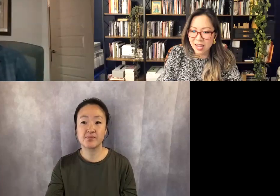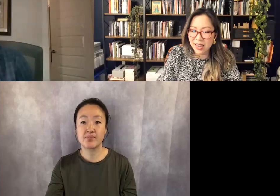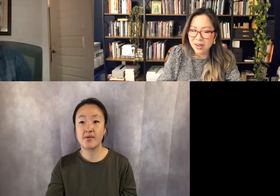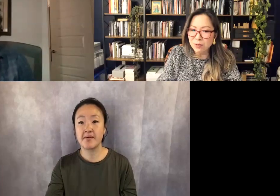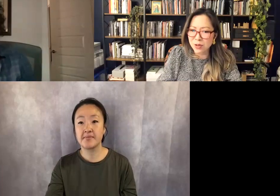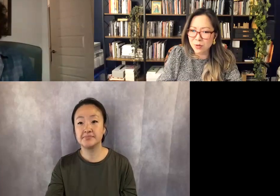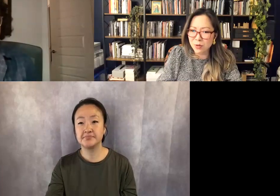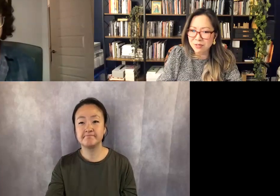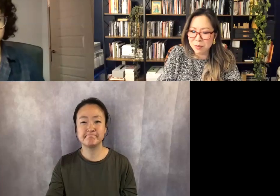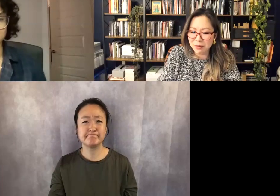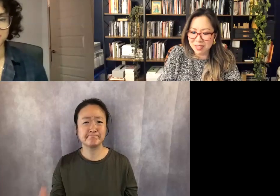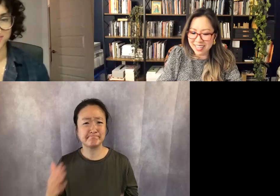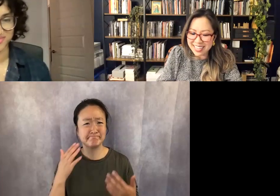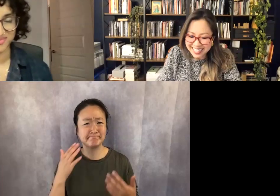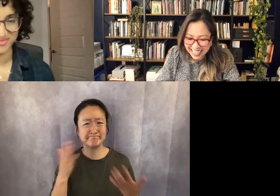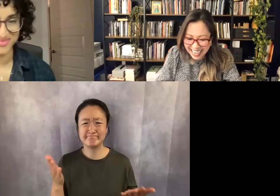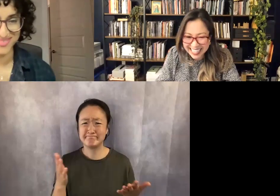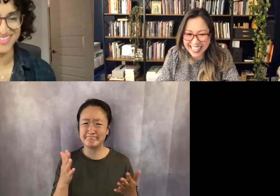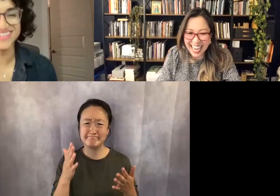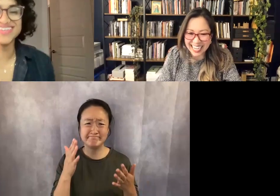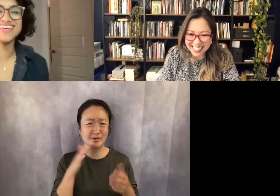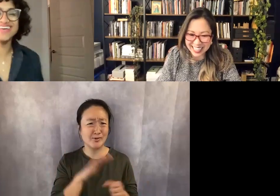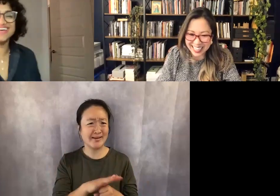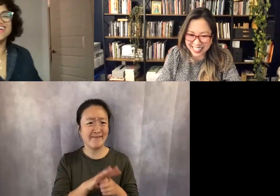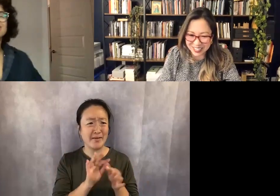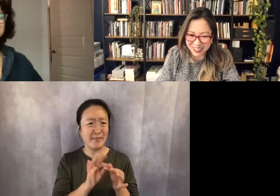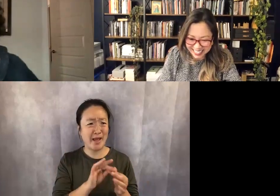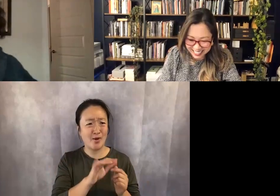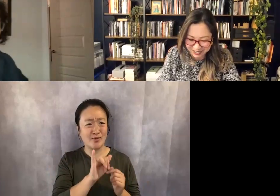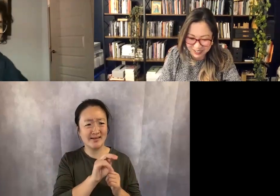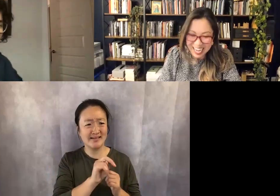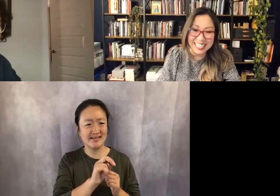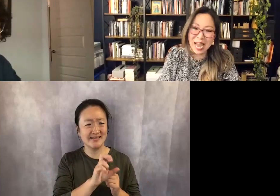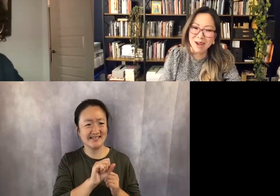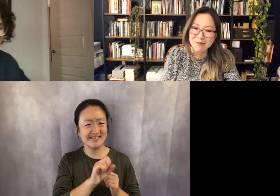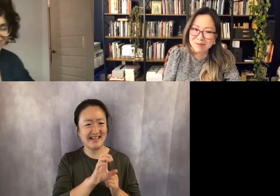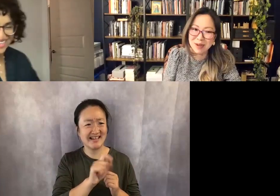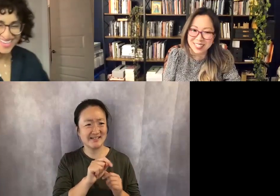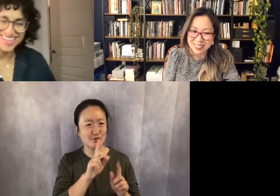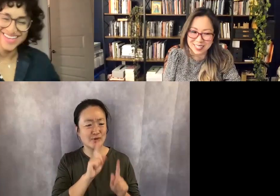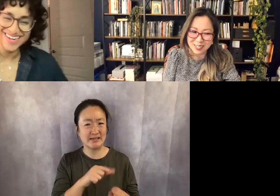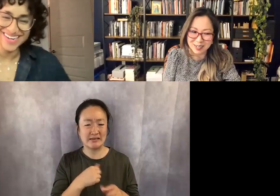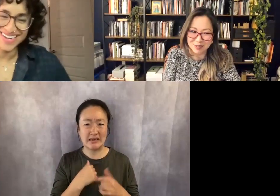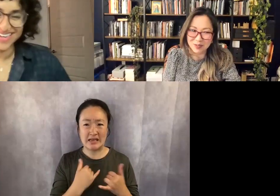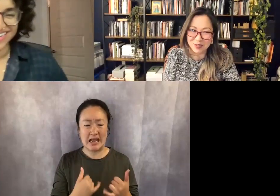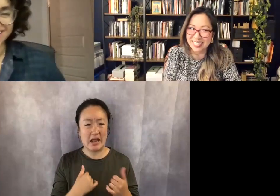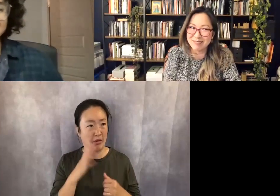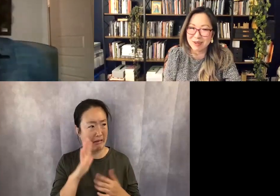I don't know enough about insects to answer this question. Now my imposter syndrome is really bubbling up.